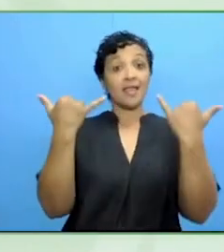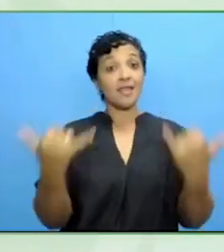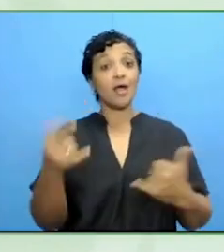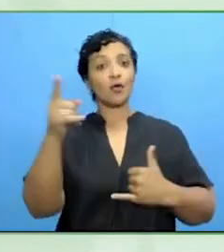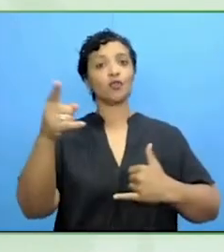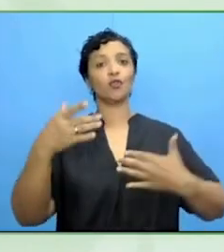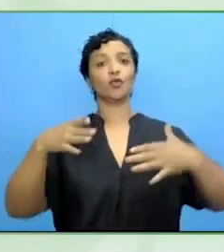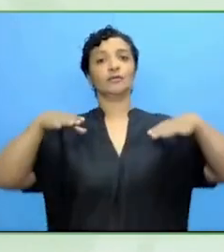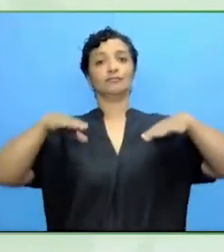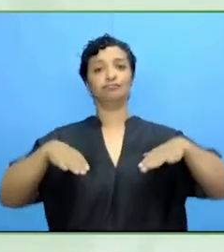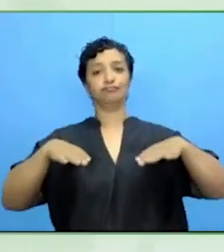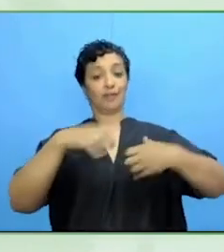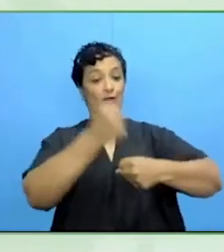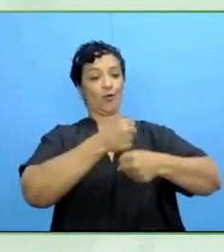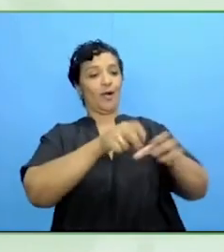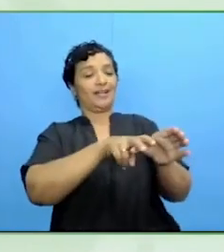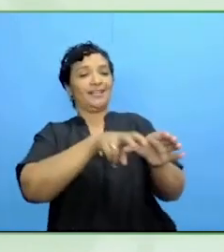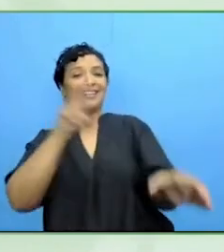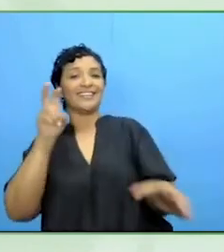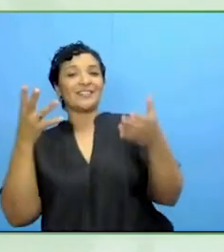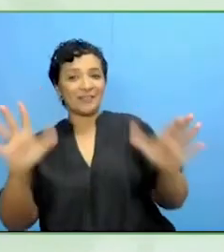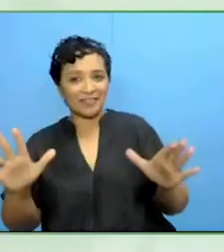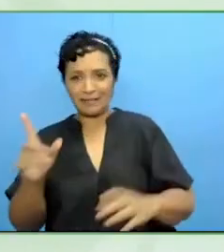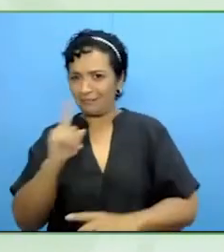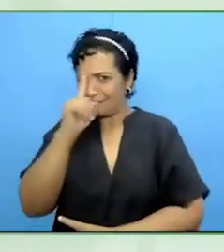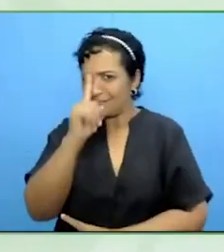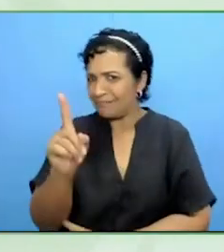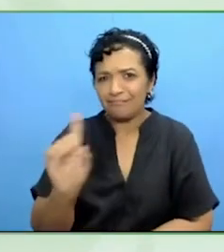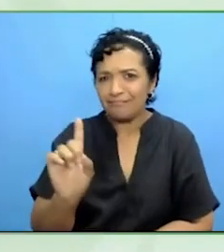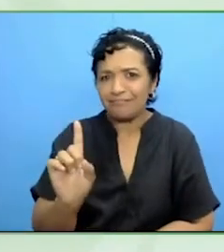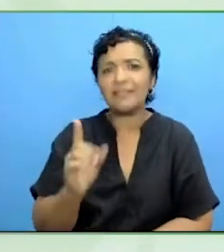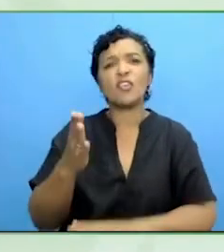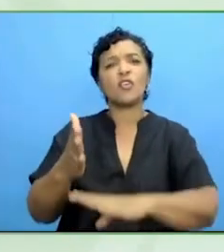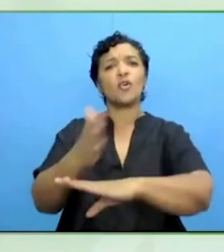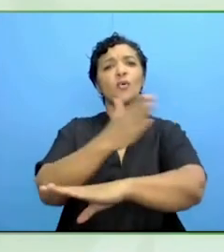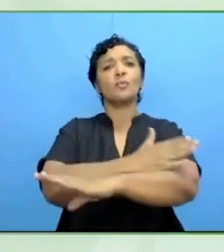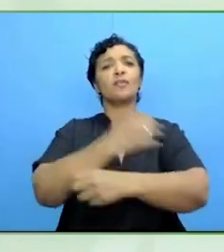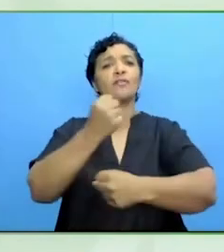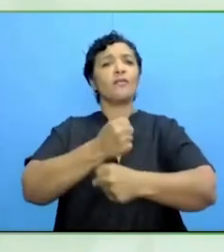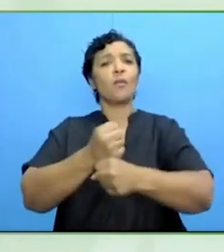and we will come back to that at the end, but what was your previous role? What are you here to talk about today?